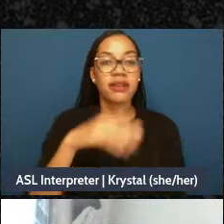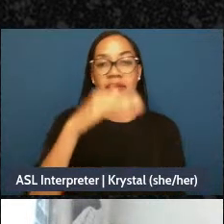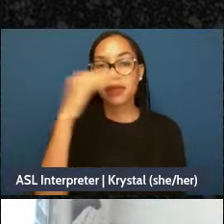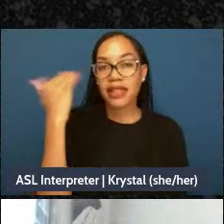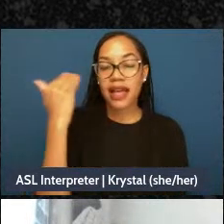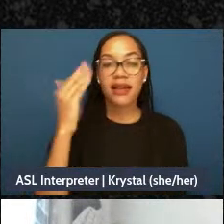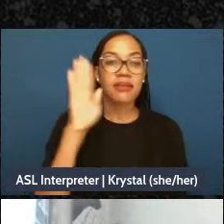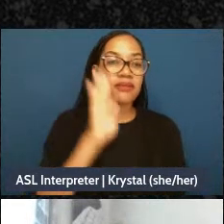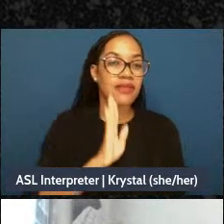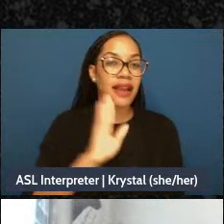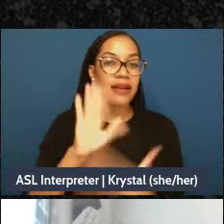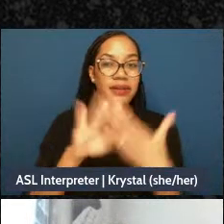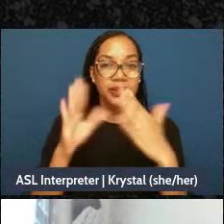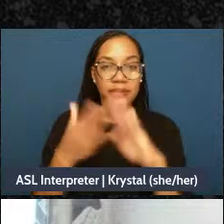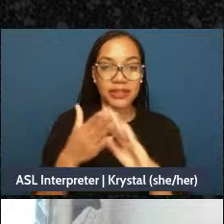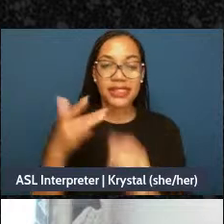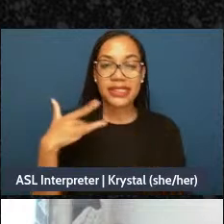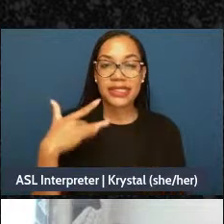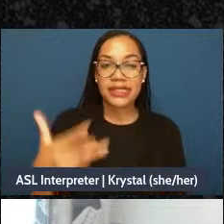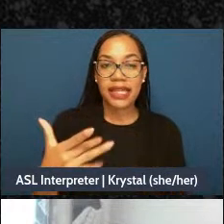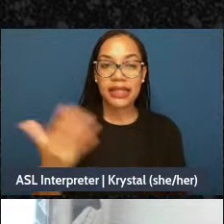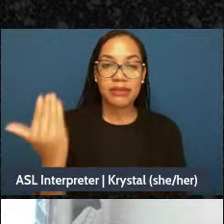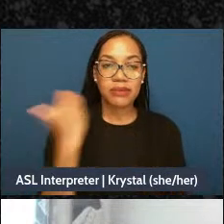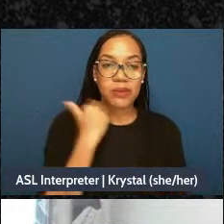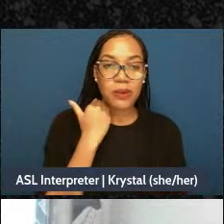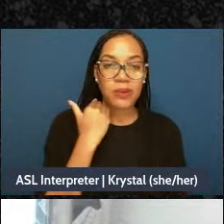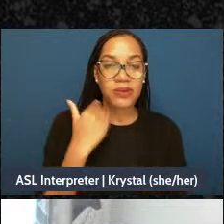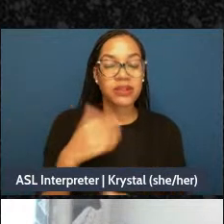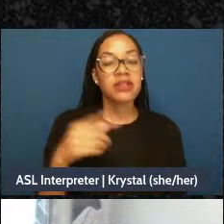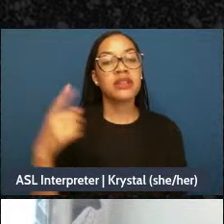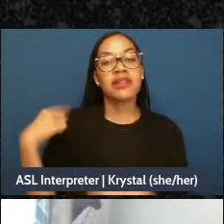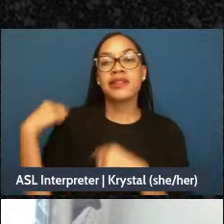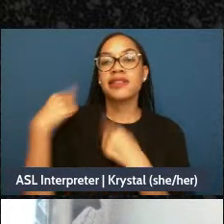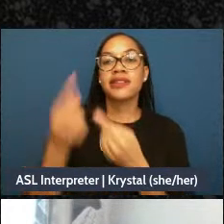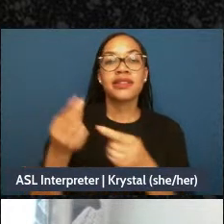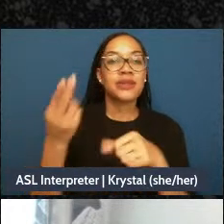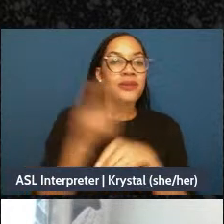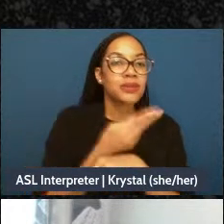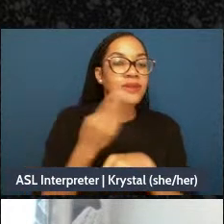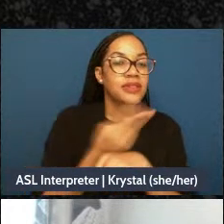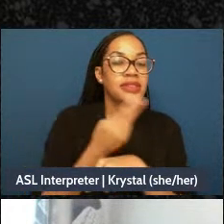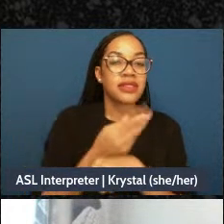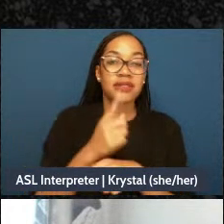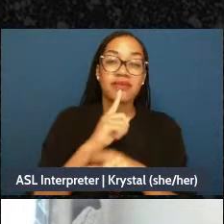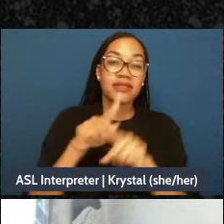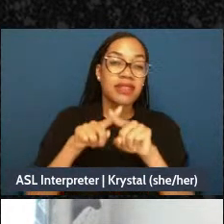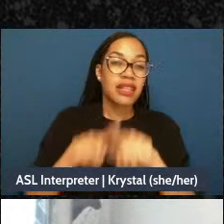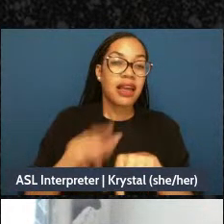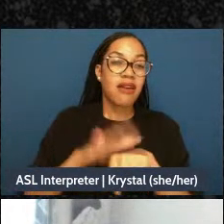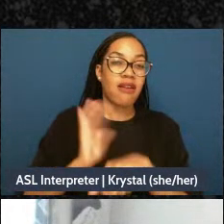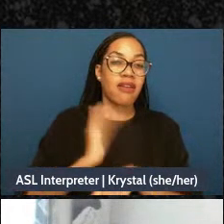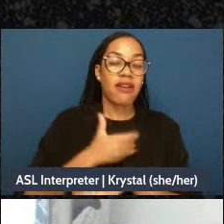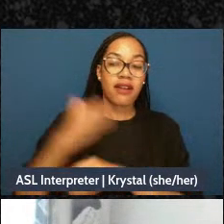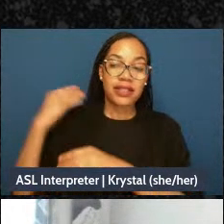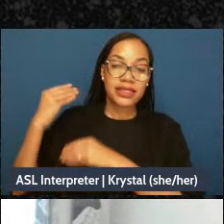who often use and have been using and relying on our lineages from many of our peoples of